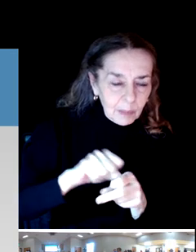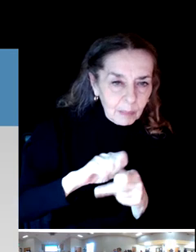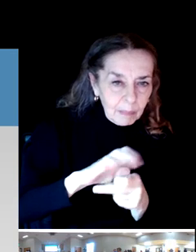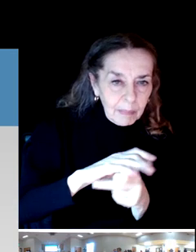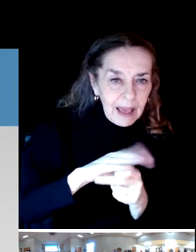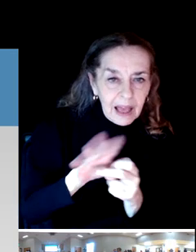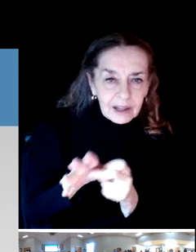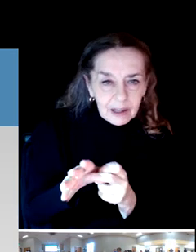And life really changed.